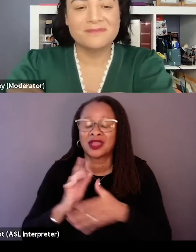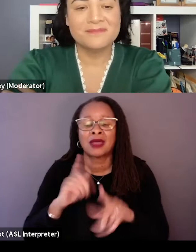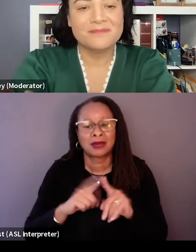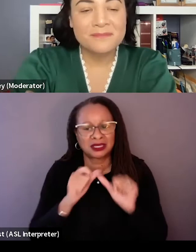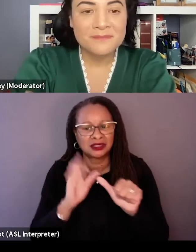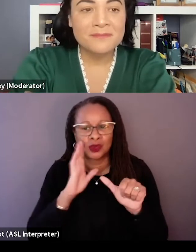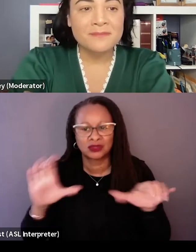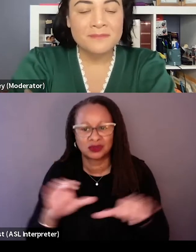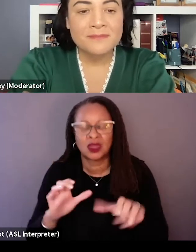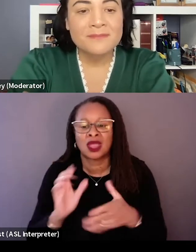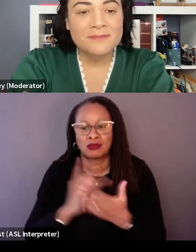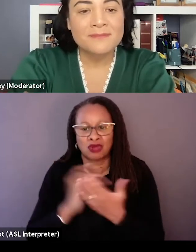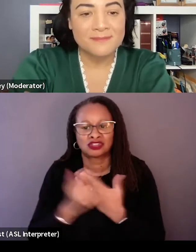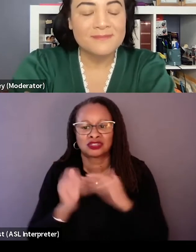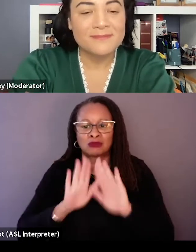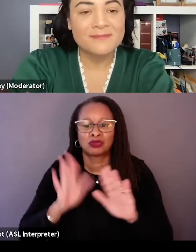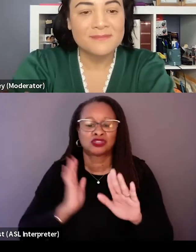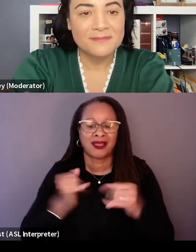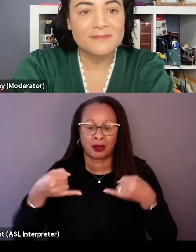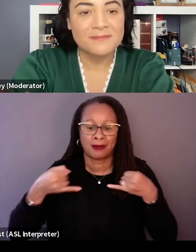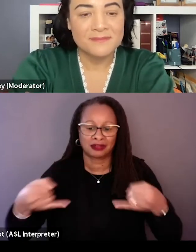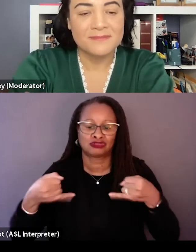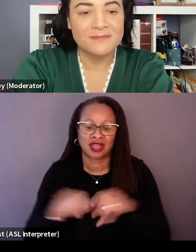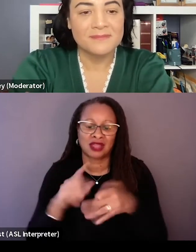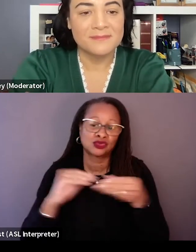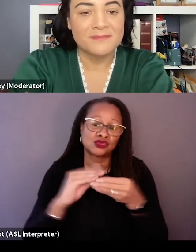that like push our boundaries as storytellers or as artists.